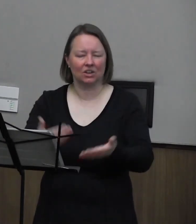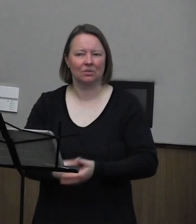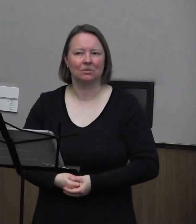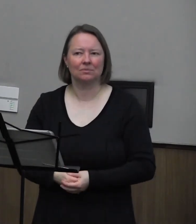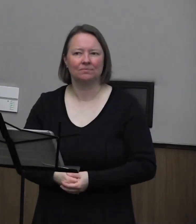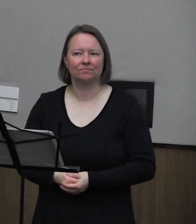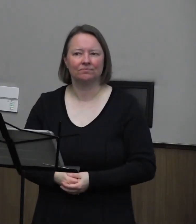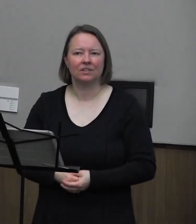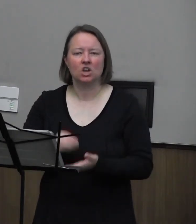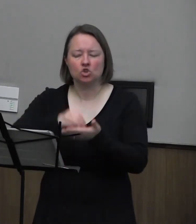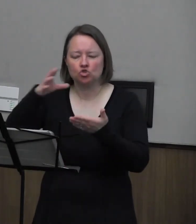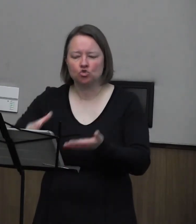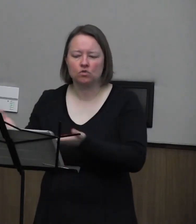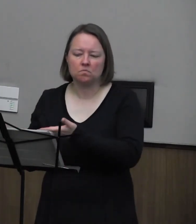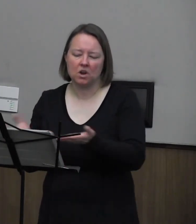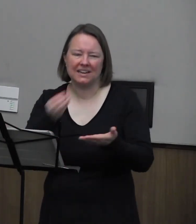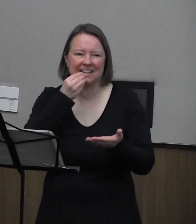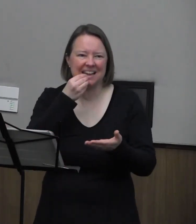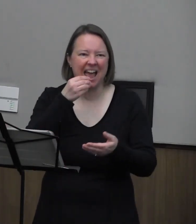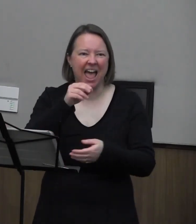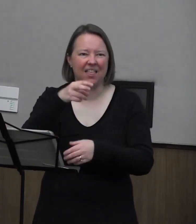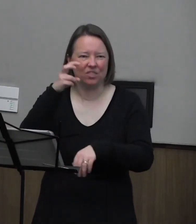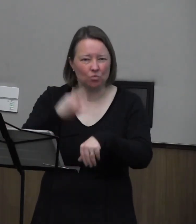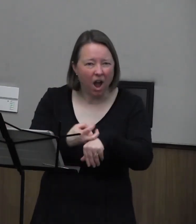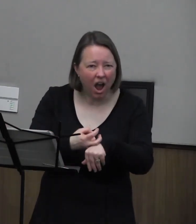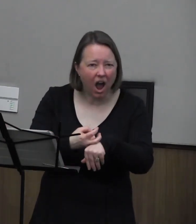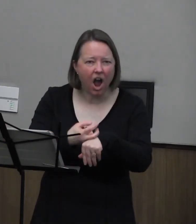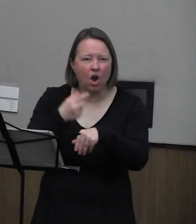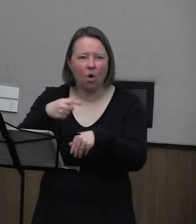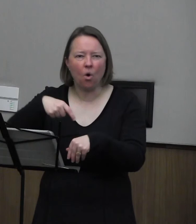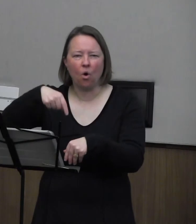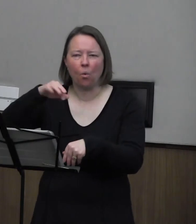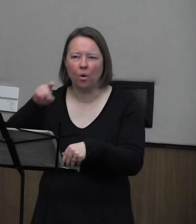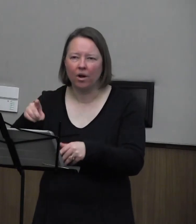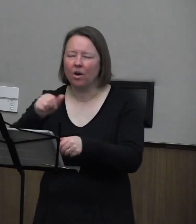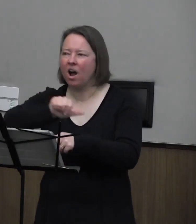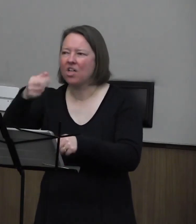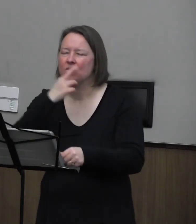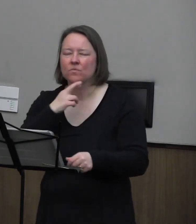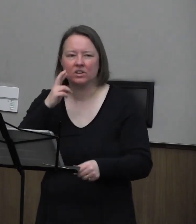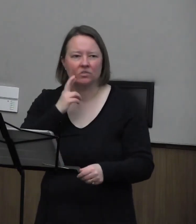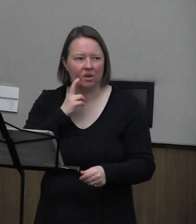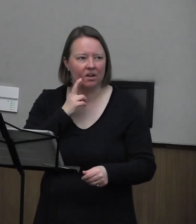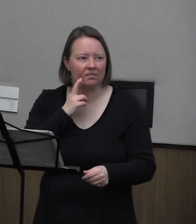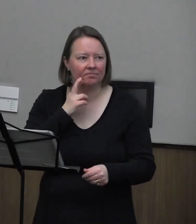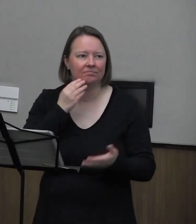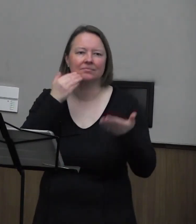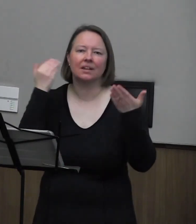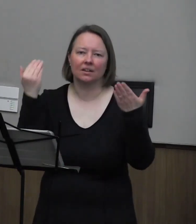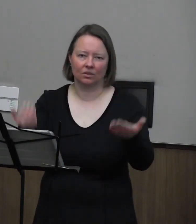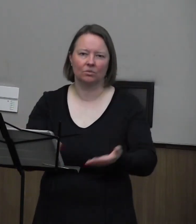took students to eat at the Rock or the Quad, or any other restaurant, thank you;